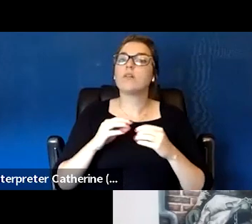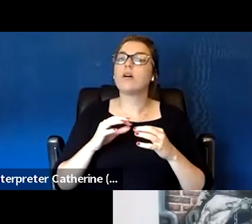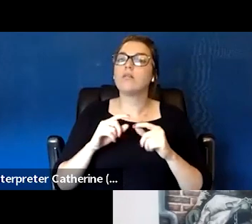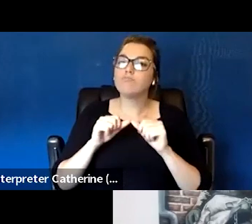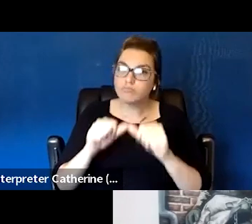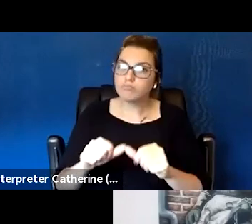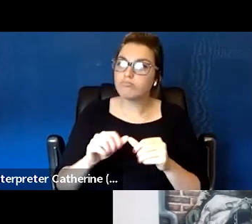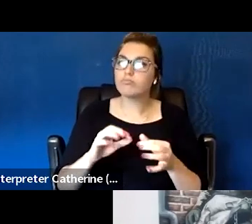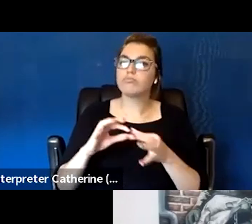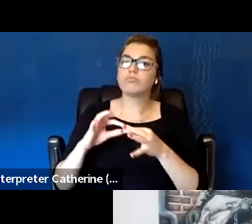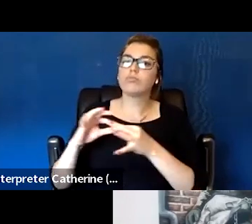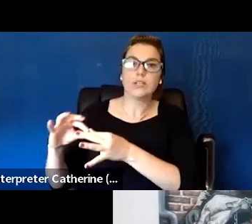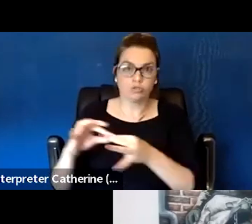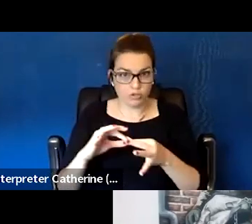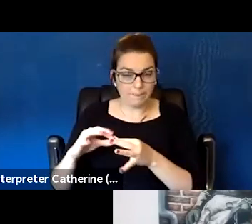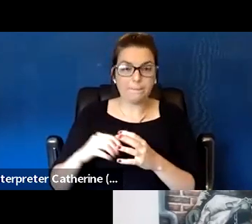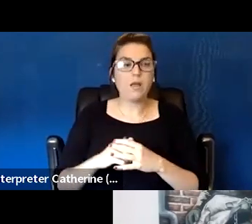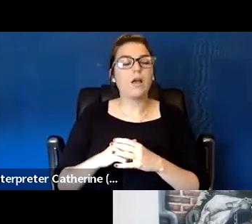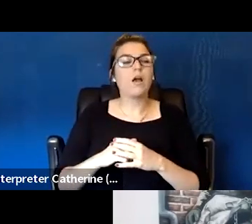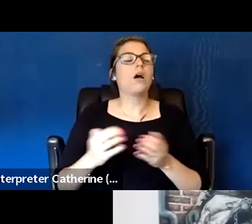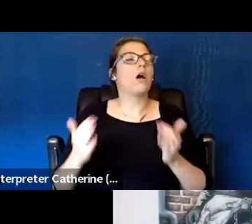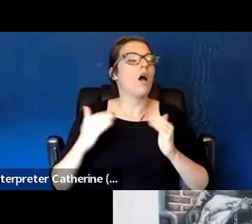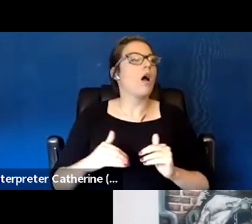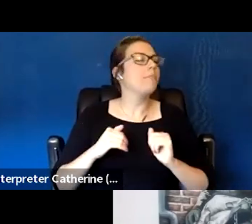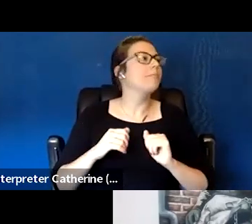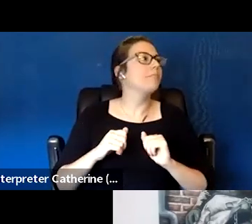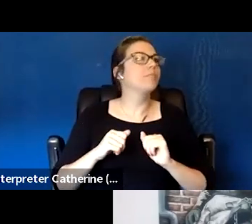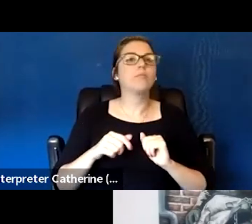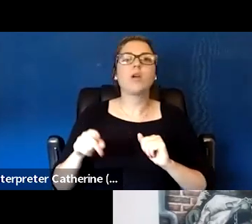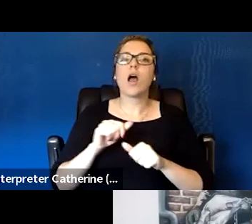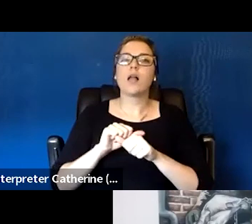There's the really practical things you can do, alumni meetings and things like that,